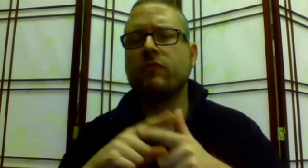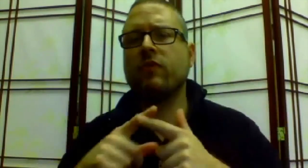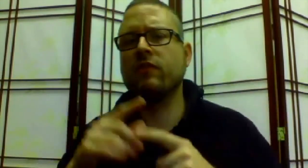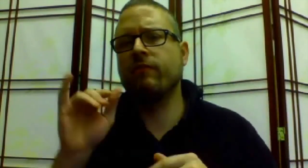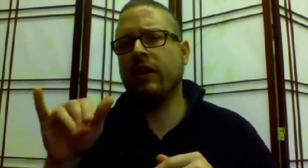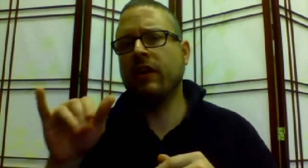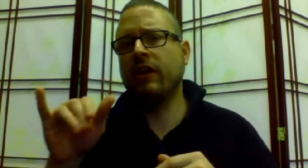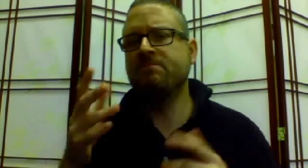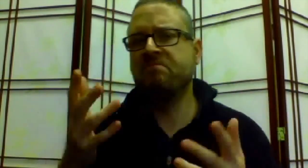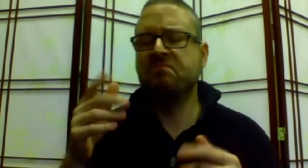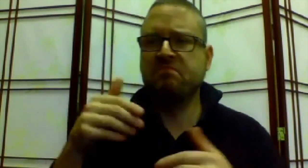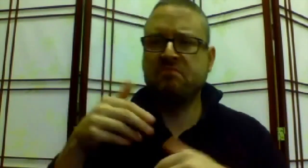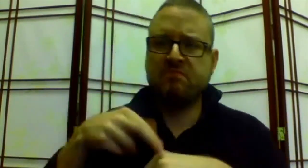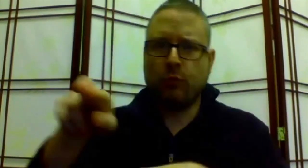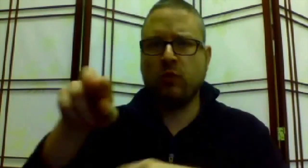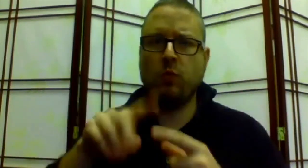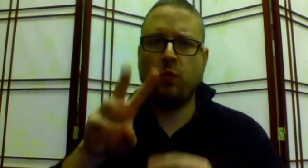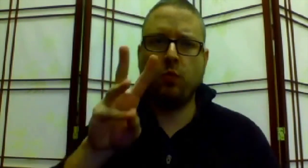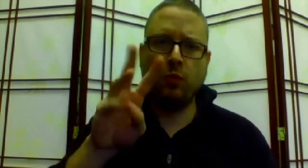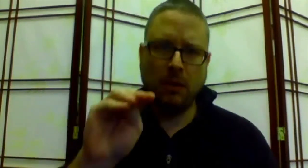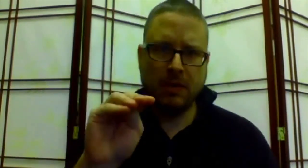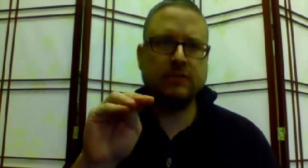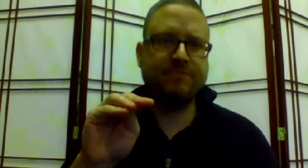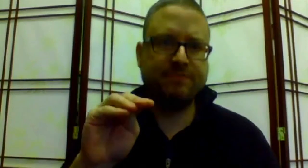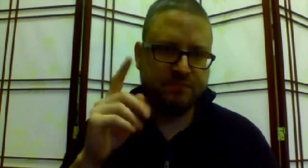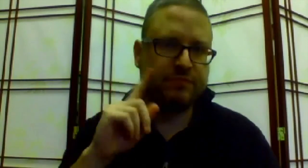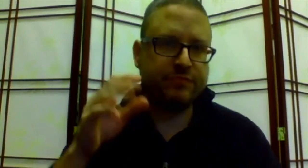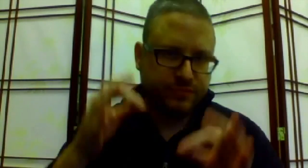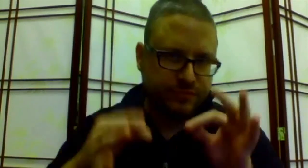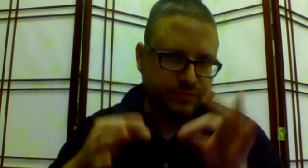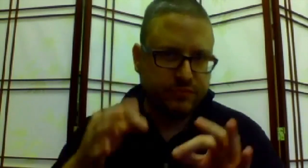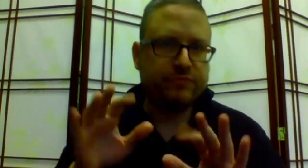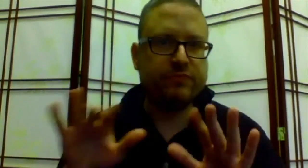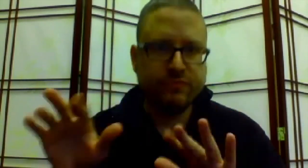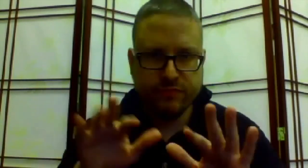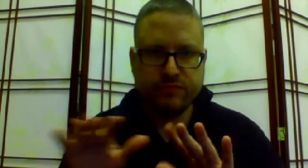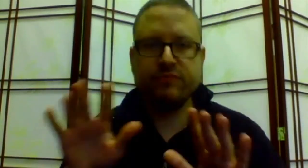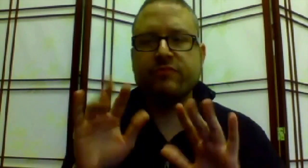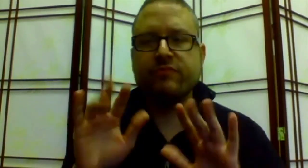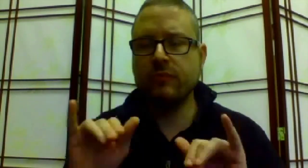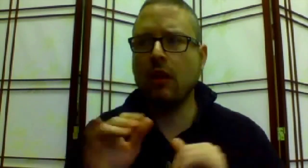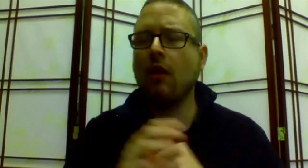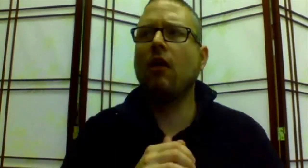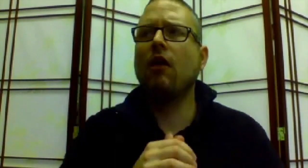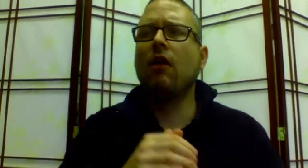They will then send it to Ways and Means for judgment.